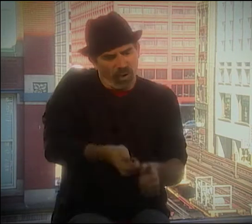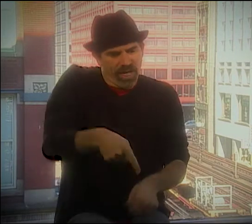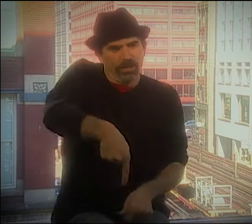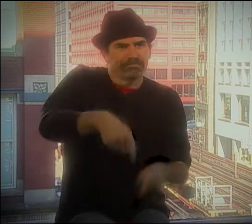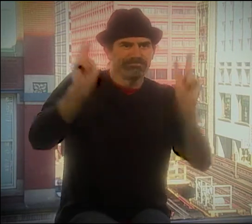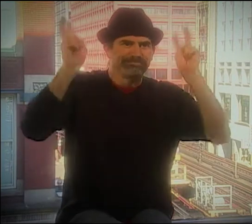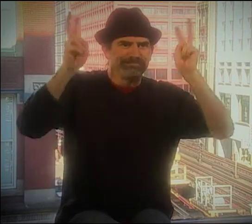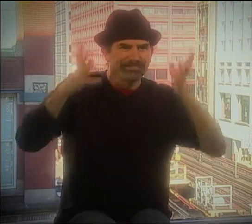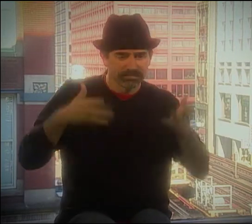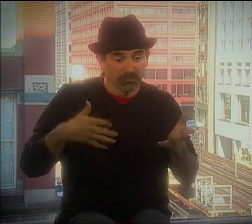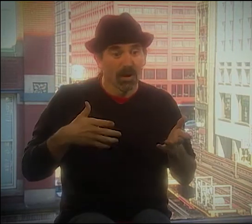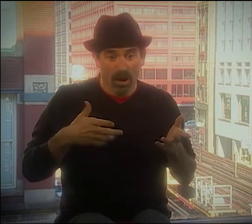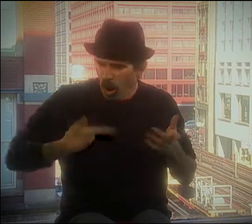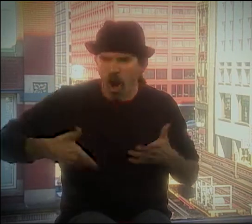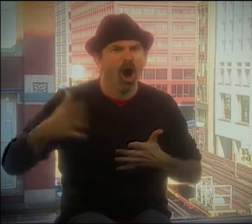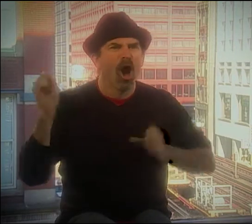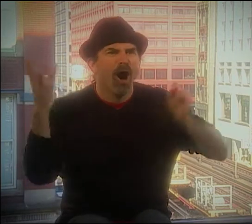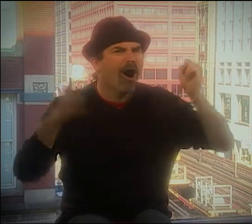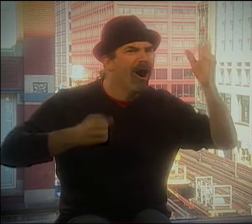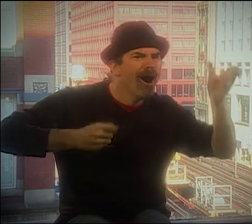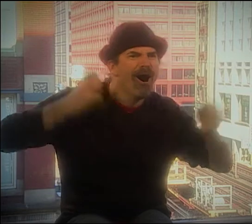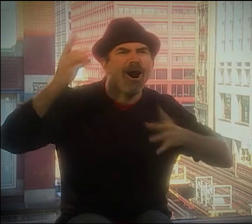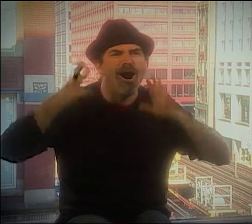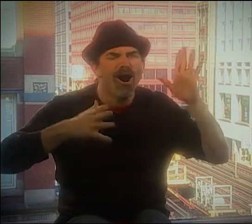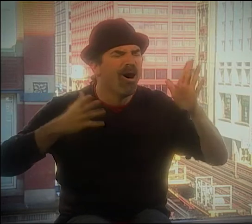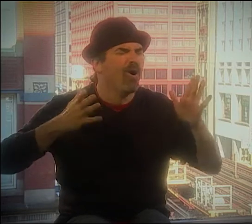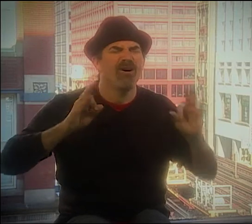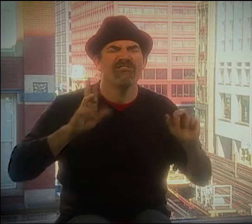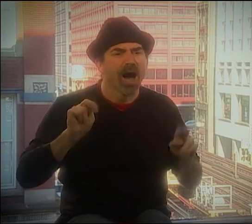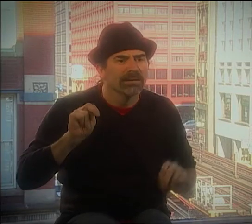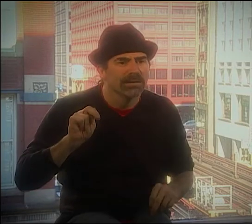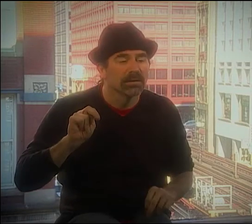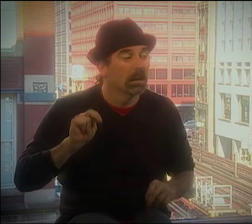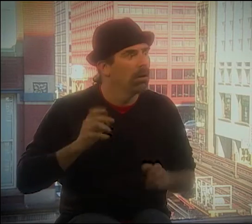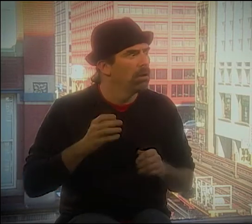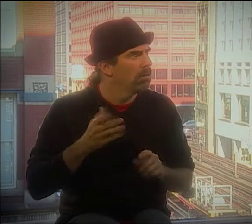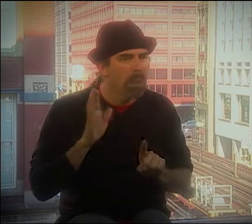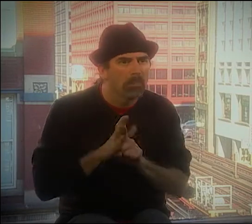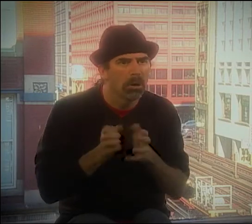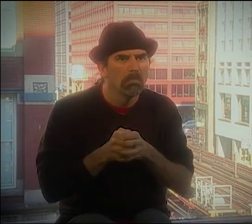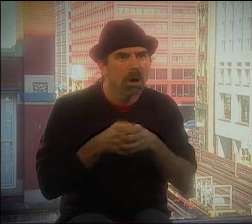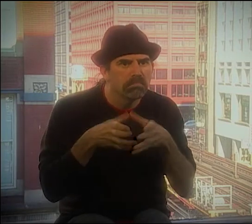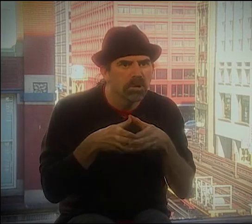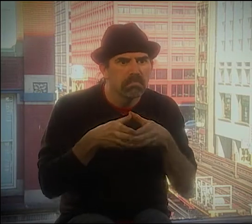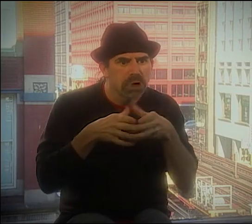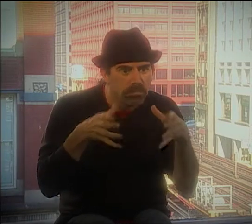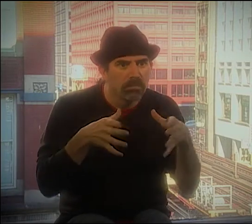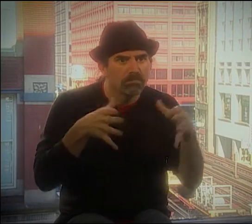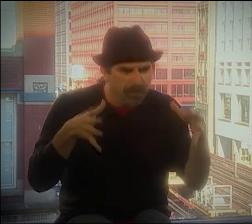SO WE'D HAVE A PARTY DOWN IN THE CELLAR, AND WE WOULD, YOU KNOW, BE DOING ALL THIS STUFF AND IT WAS GREAT FUN, AND ALL